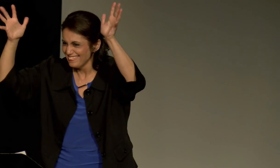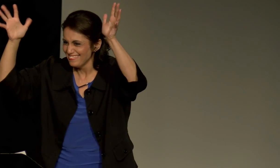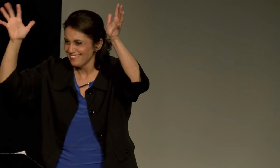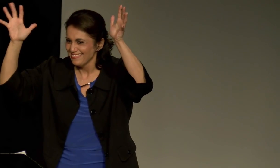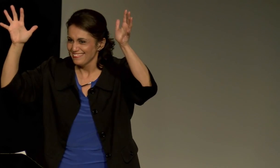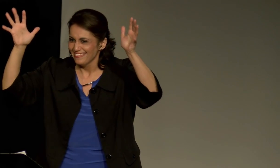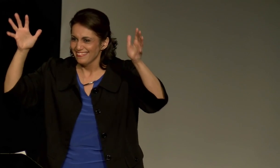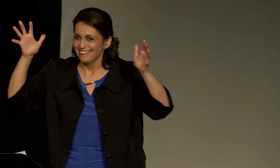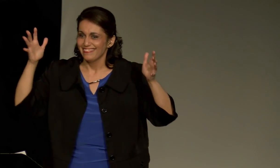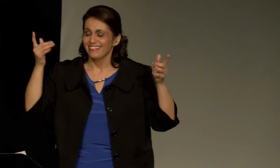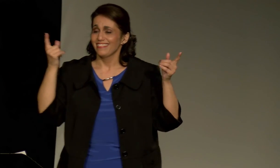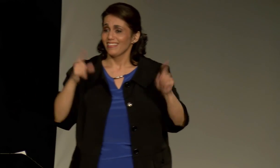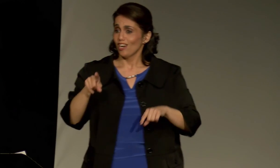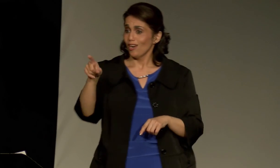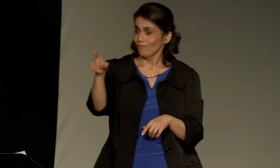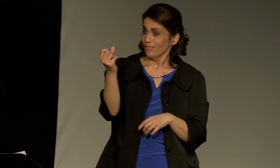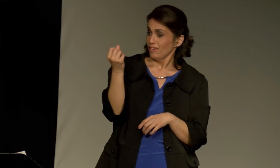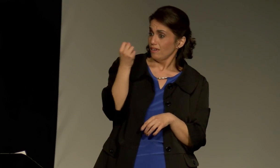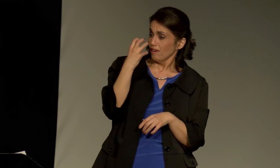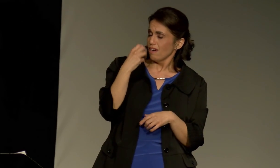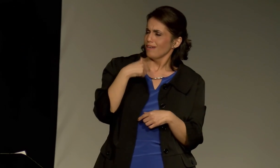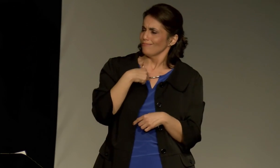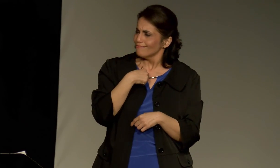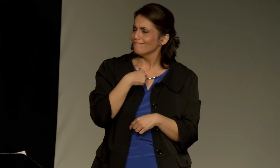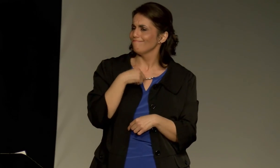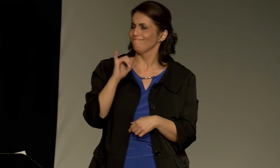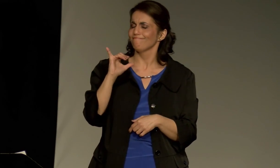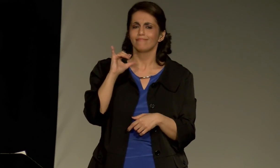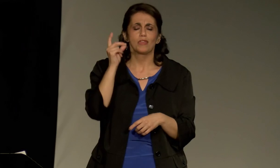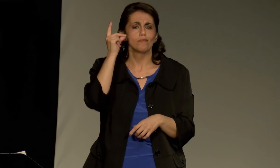this happen.